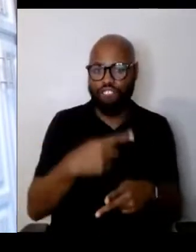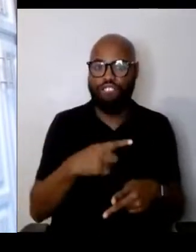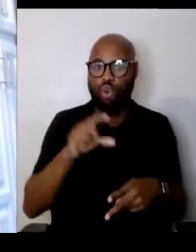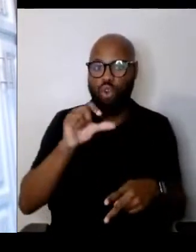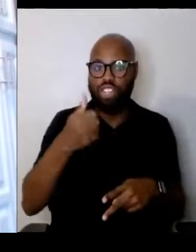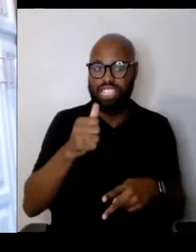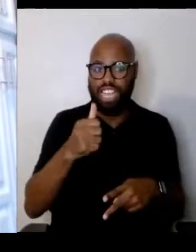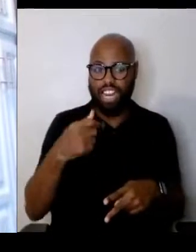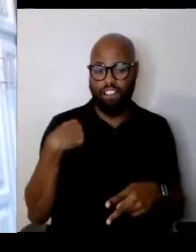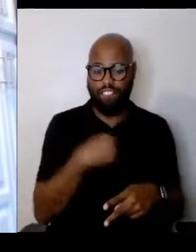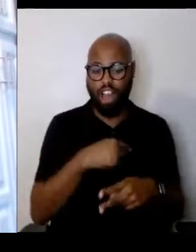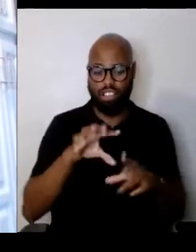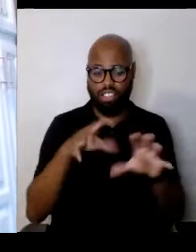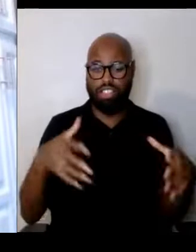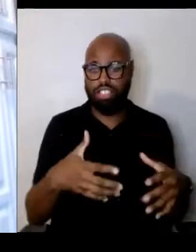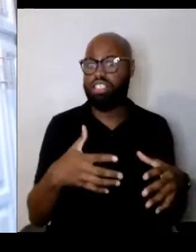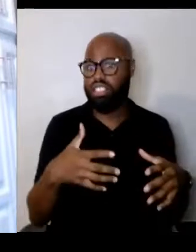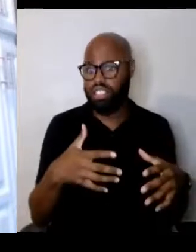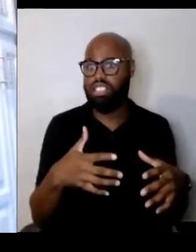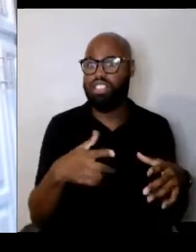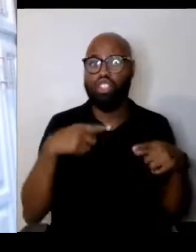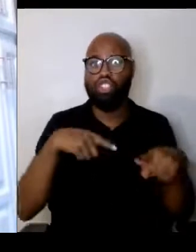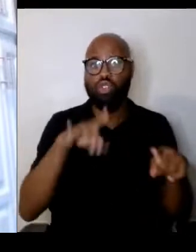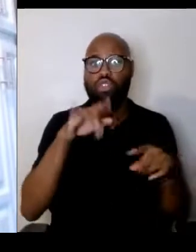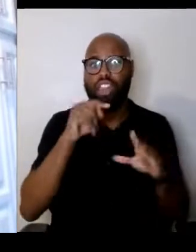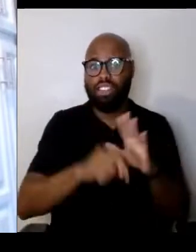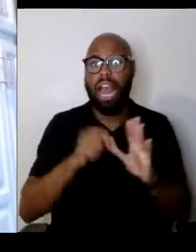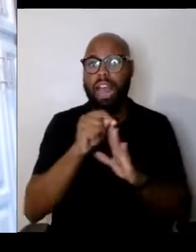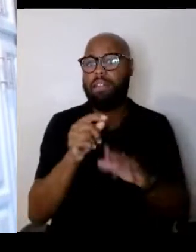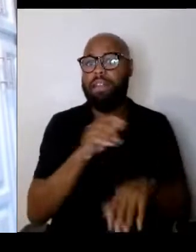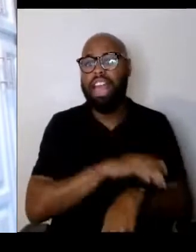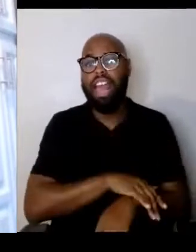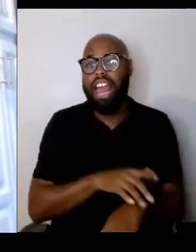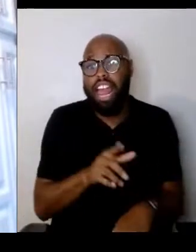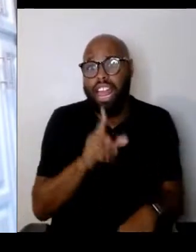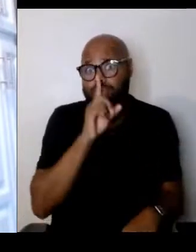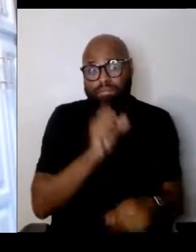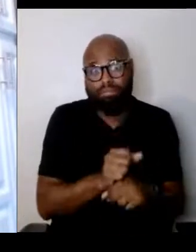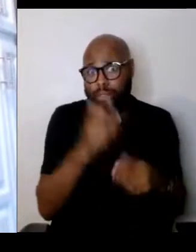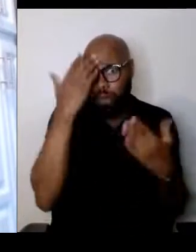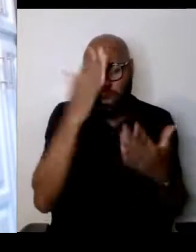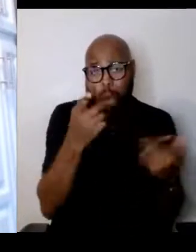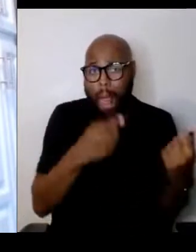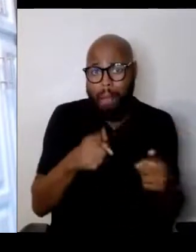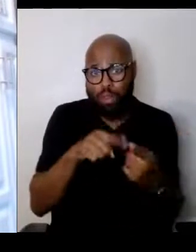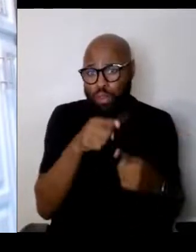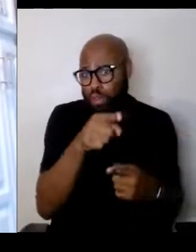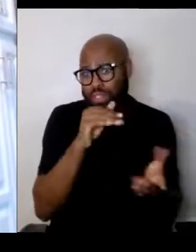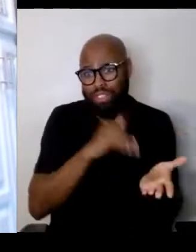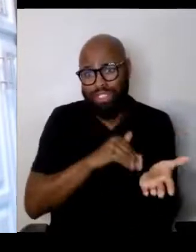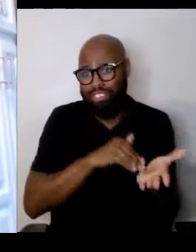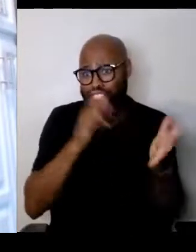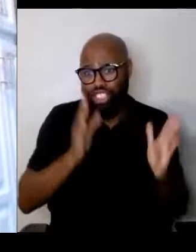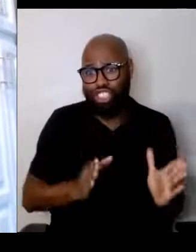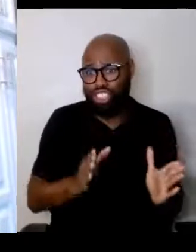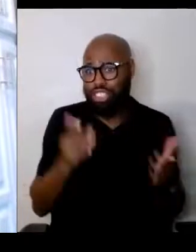and we really don't know what happened to him. The last I knew, but I have no verification